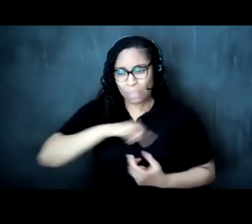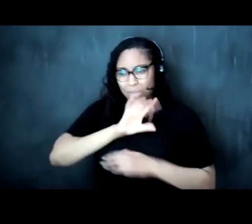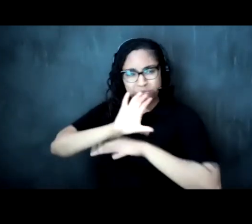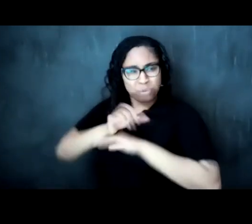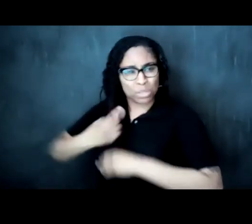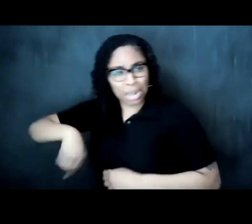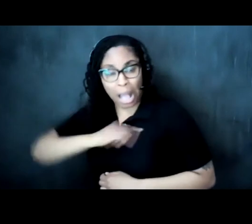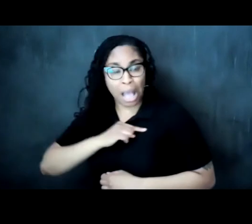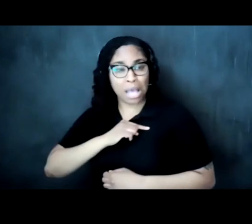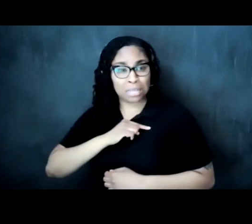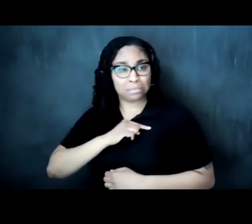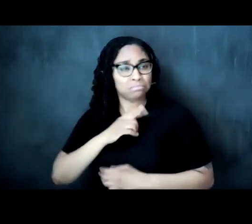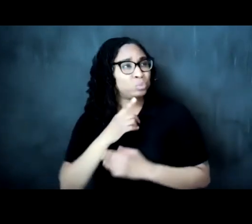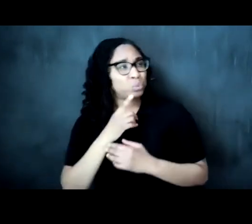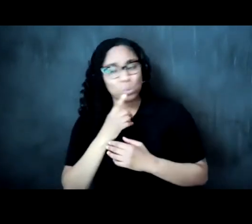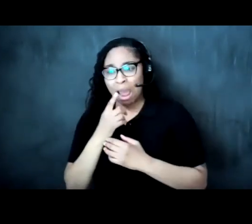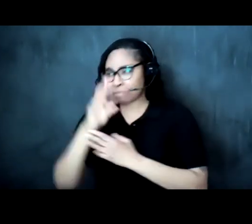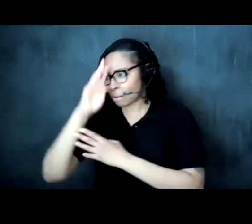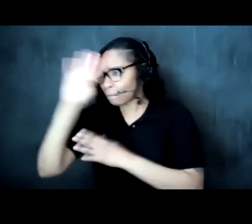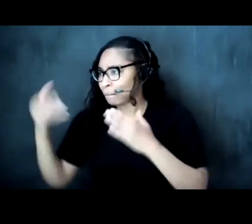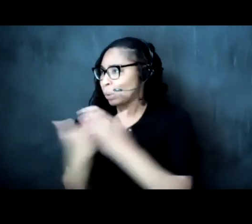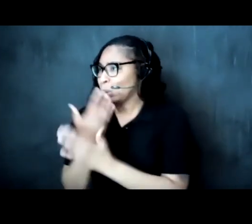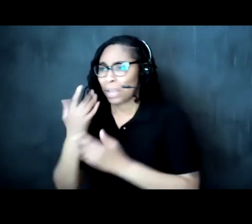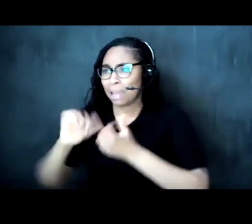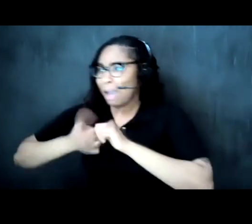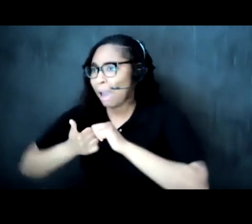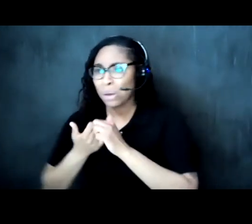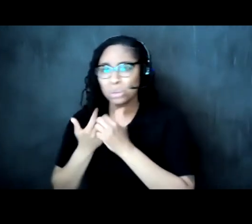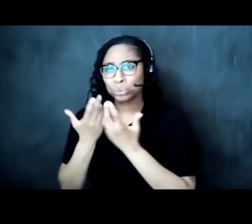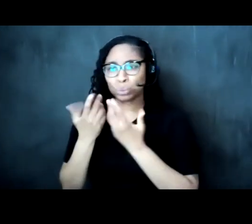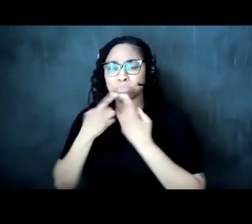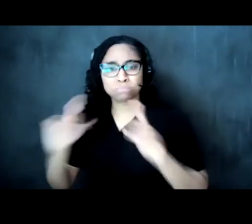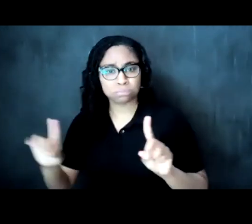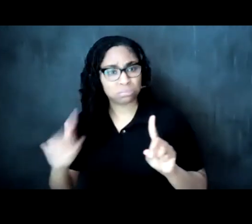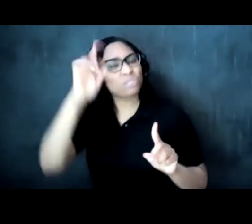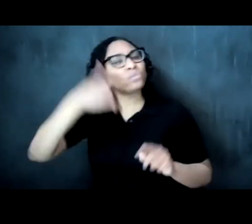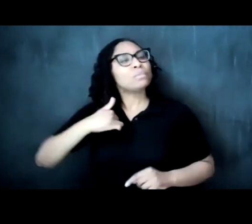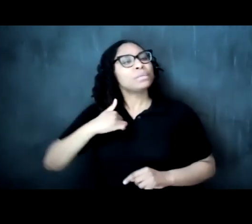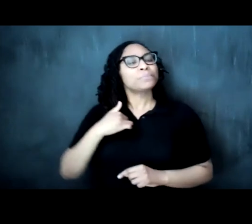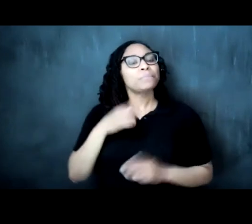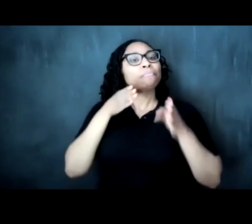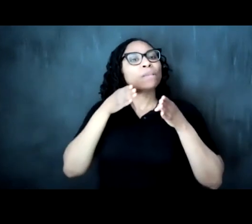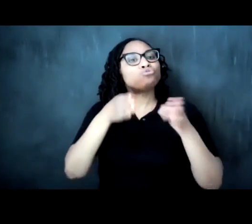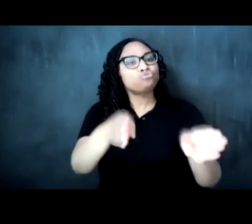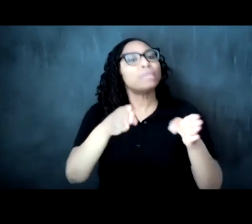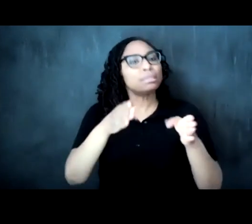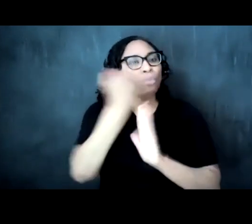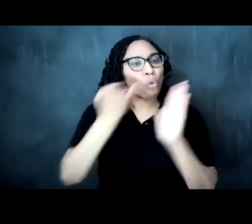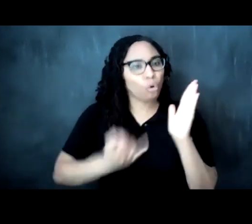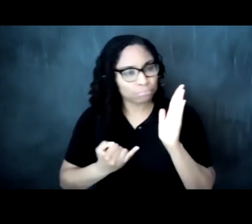this is one of the reasons that for for me street art is is one of um it's one of my favorite